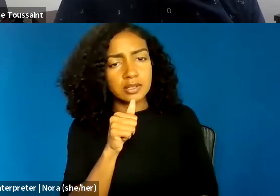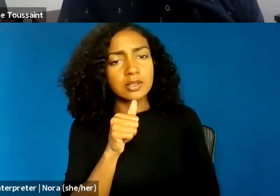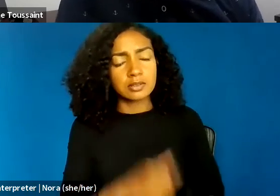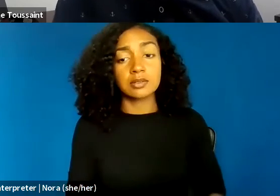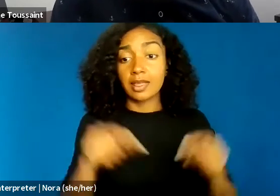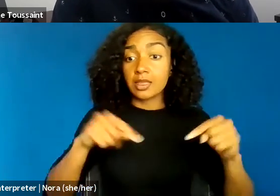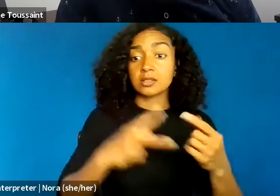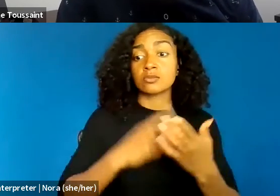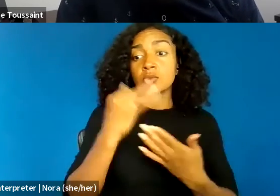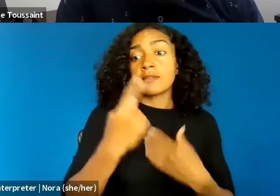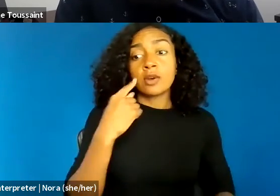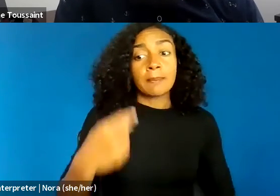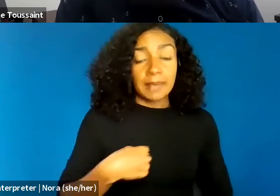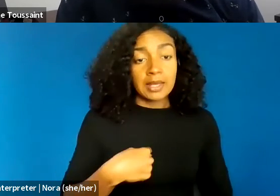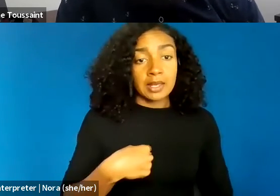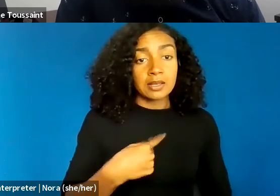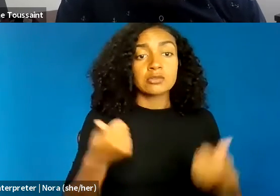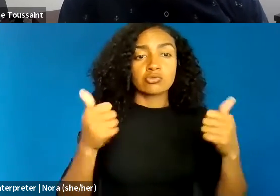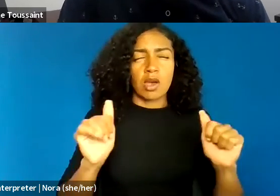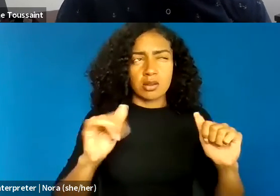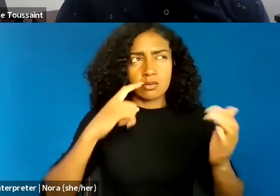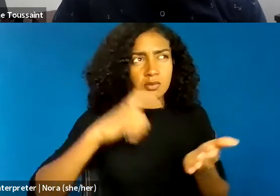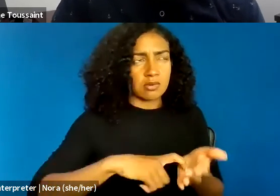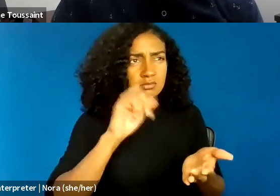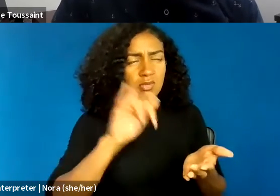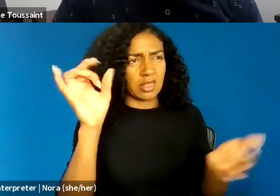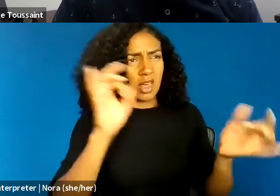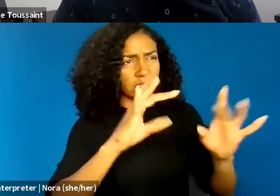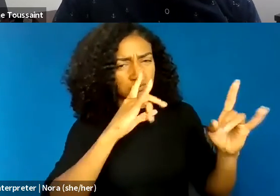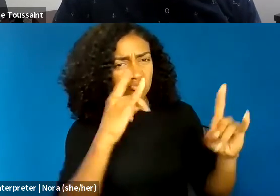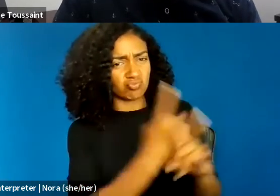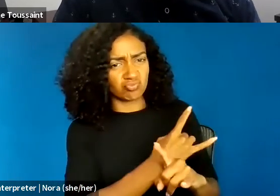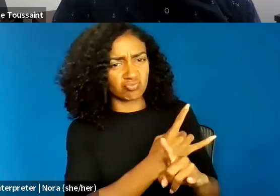seeks to bear witness to the absurdity and perversity of state-sponsored violence